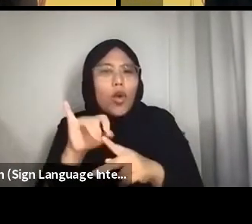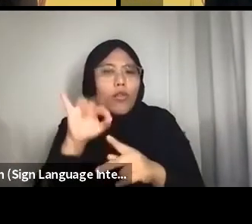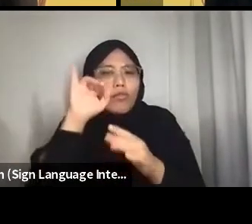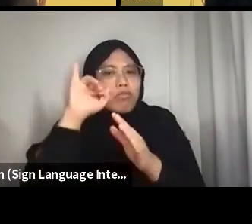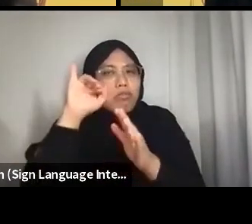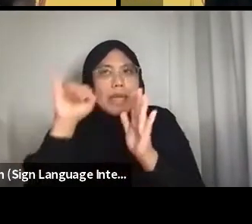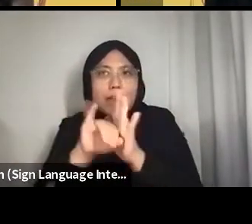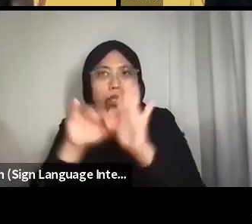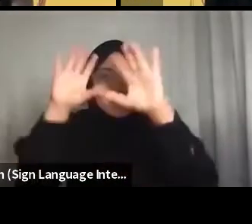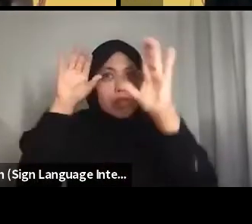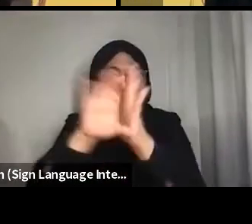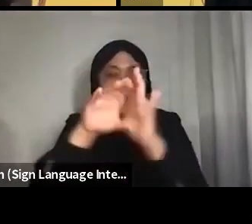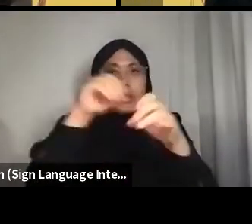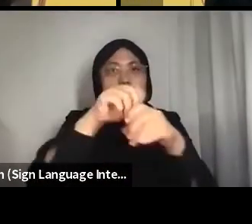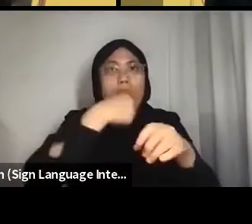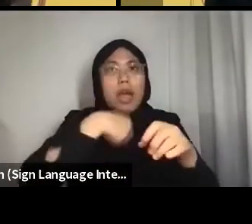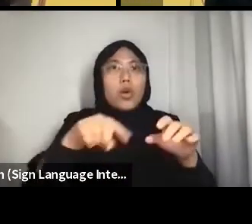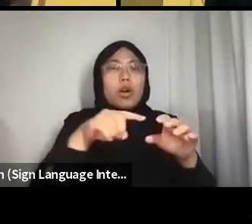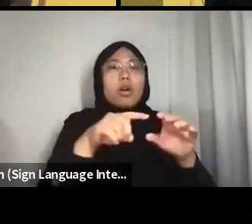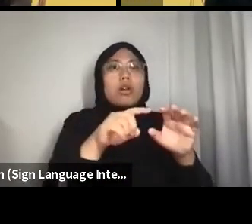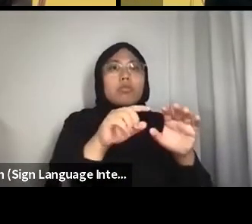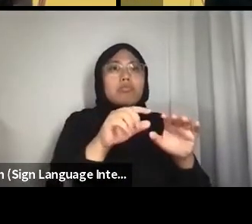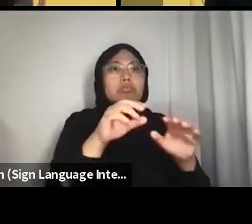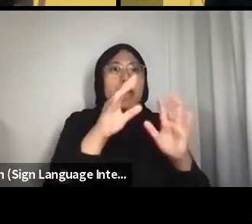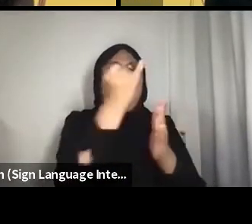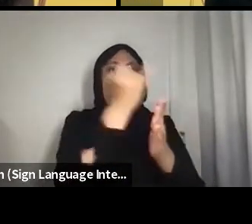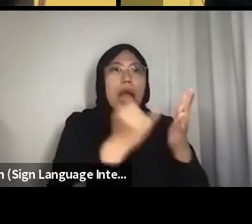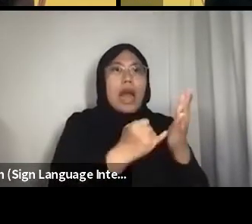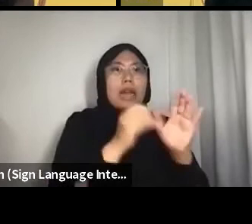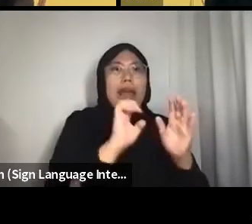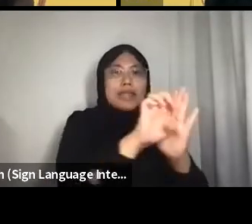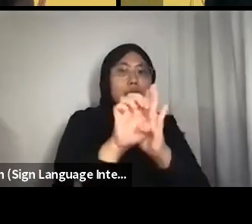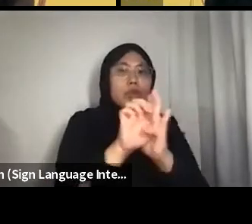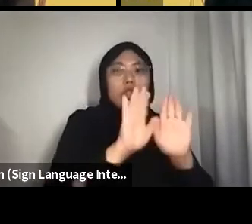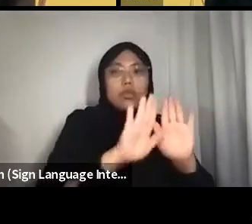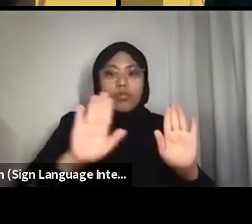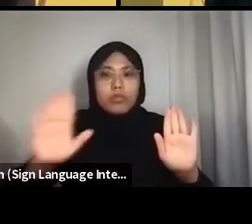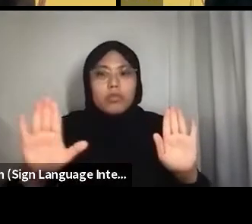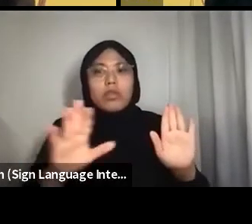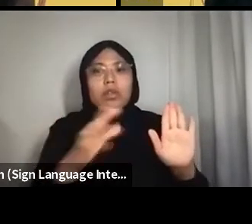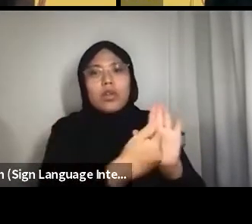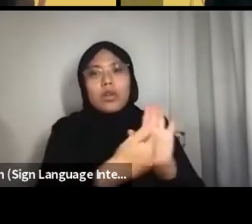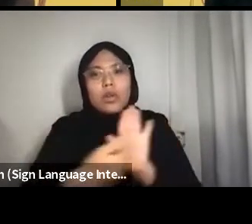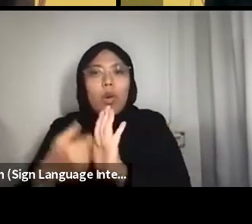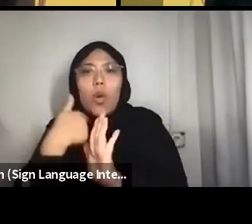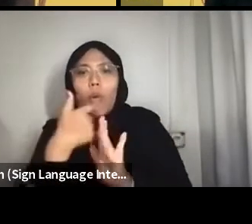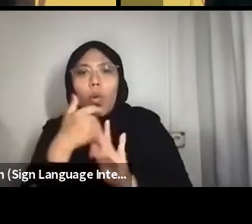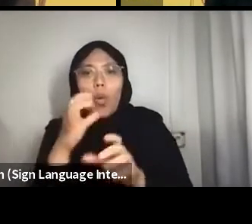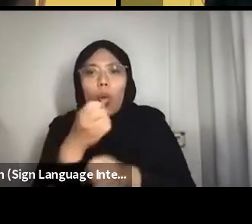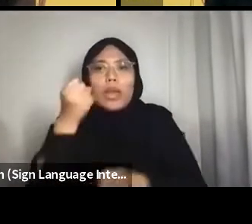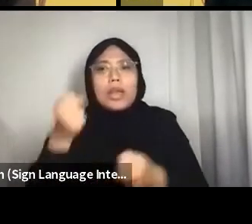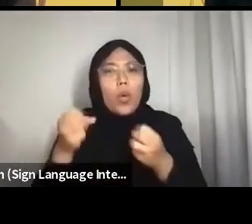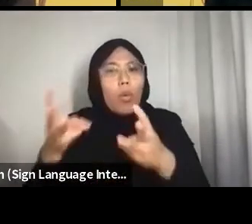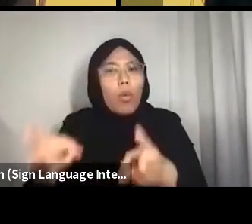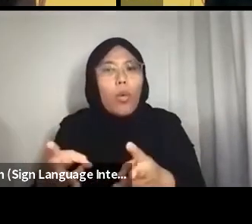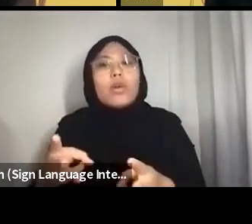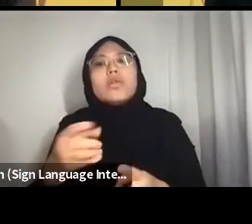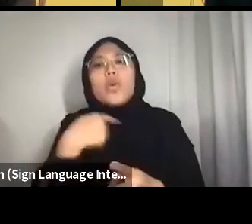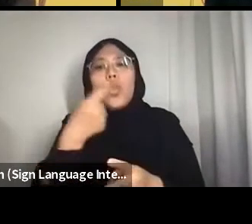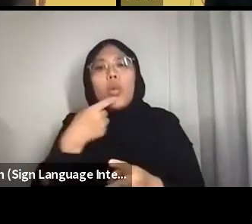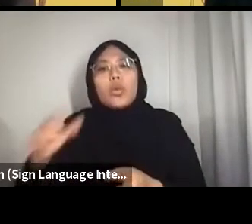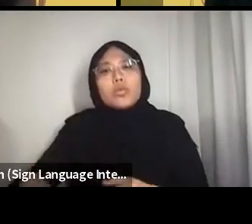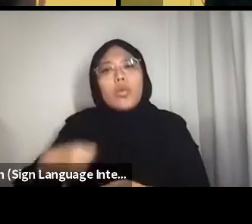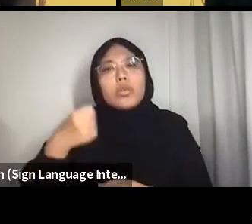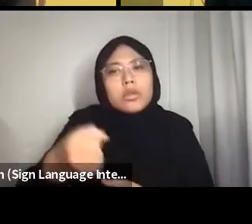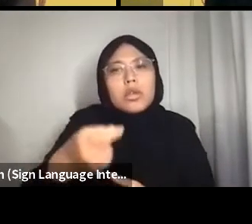who are making these images, who are winning awards and commissions for these images, and what type of images are we lacking in?